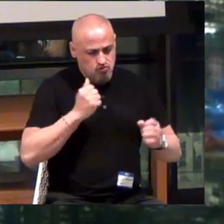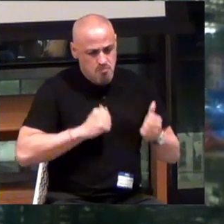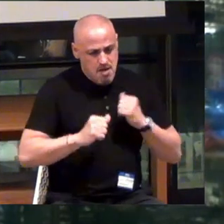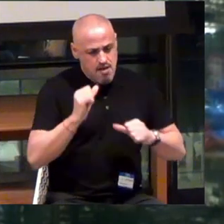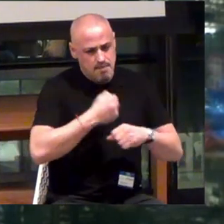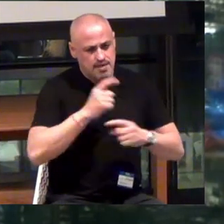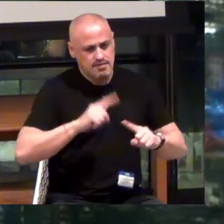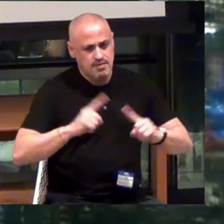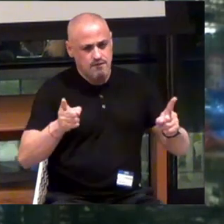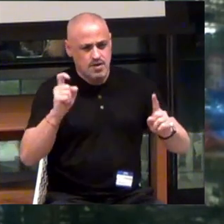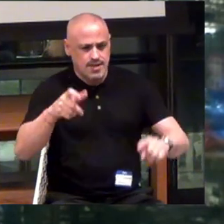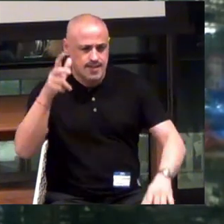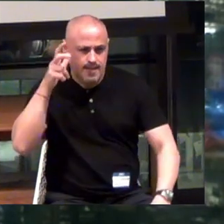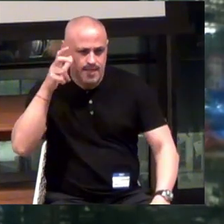You need to listen.